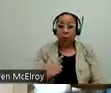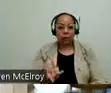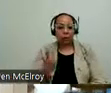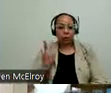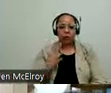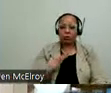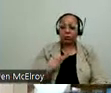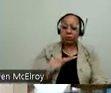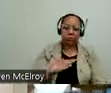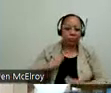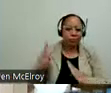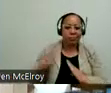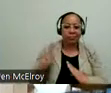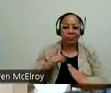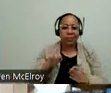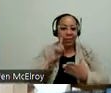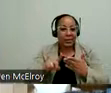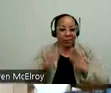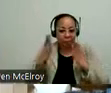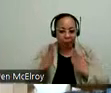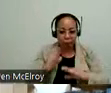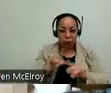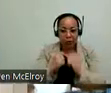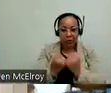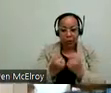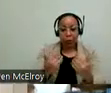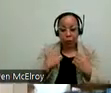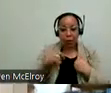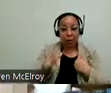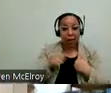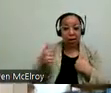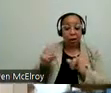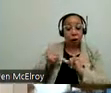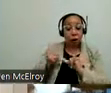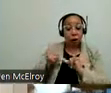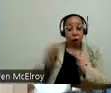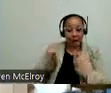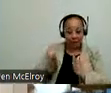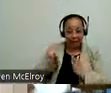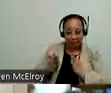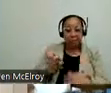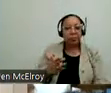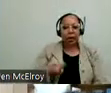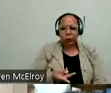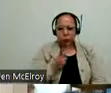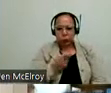inspectors. And we have that team. And we also have another team, two